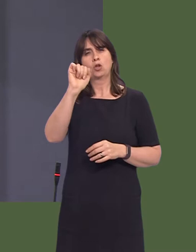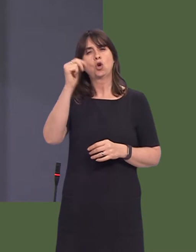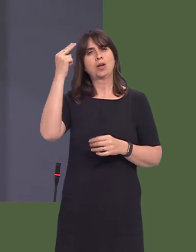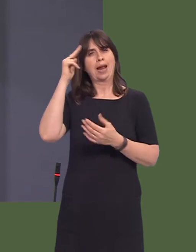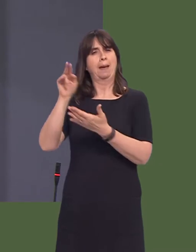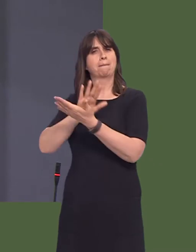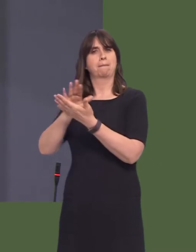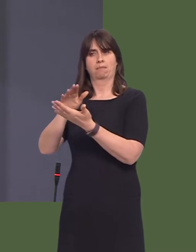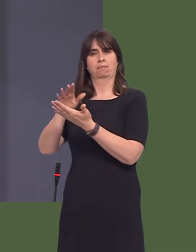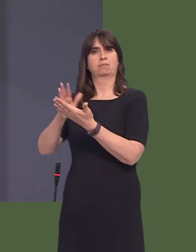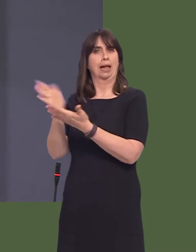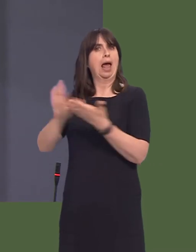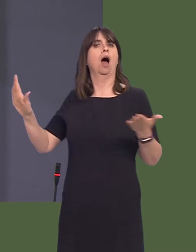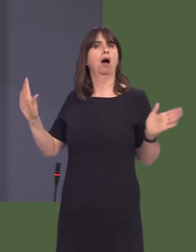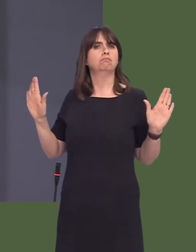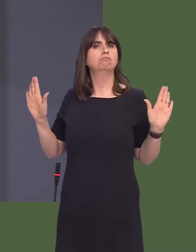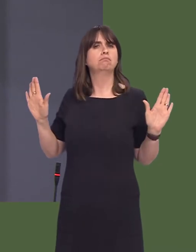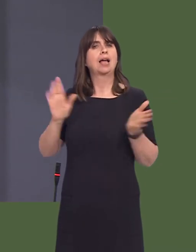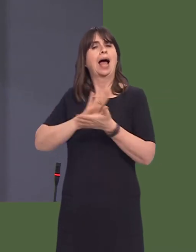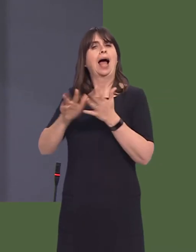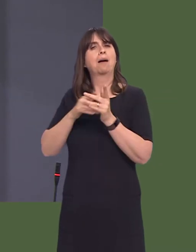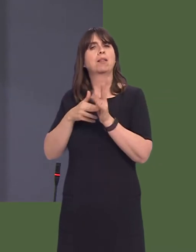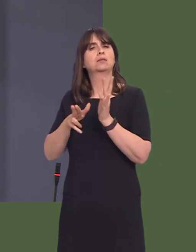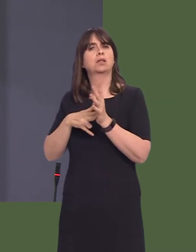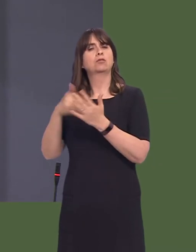report that was released late on a Tuesday evening following Plenary, but I think the